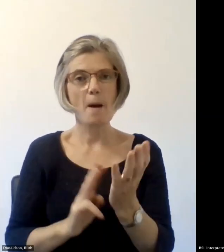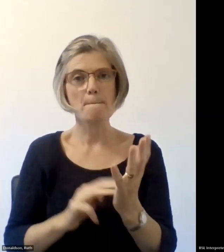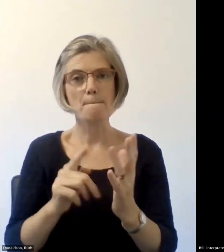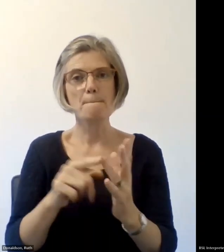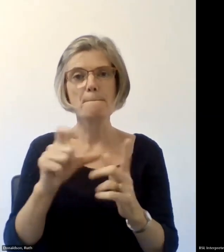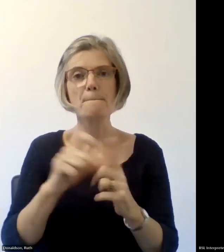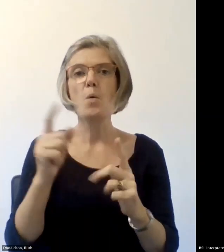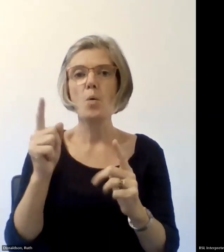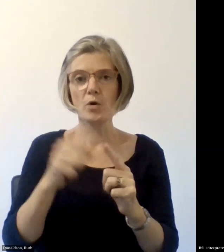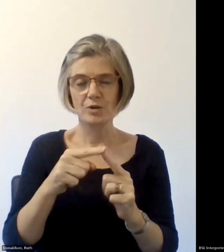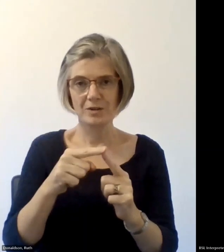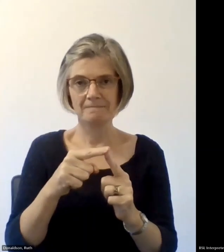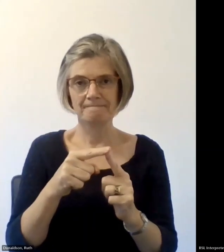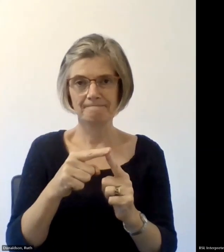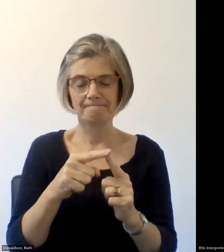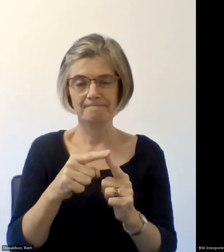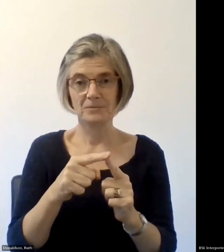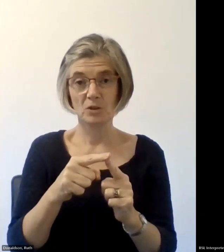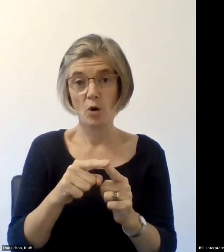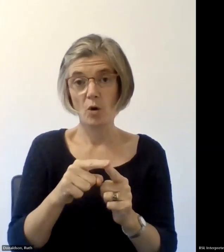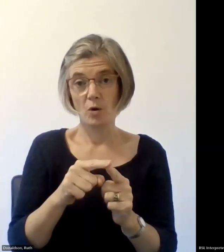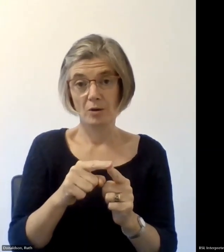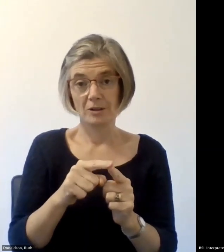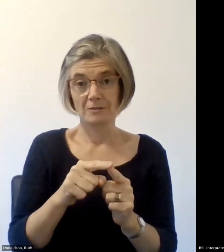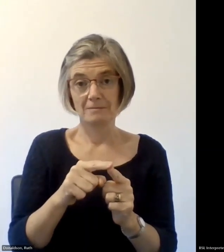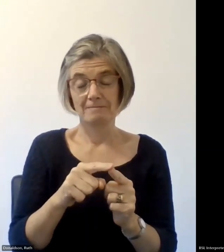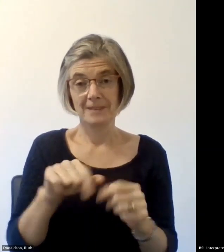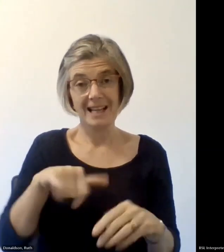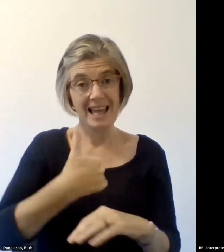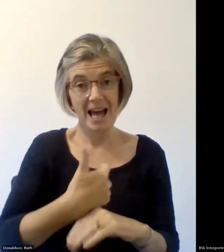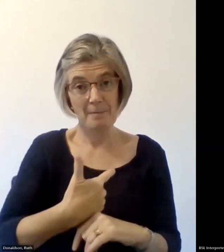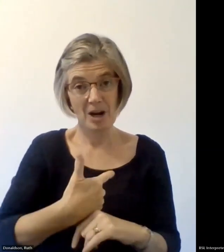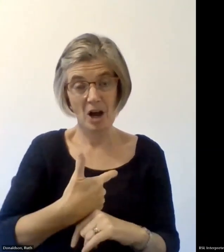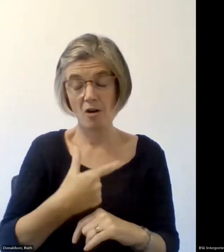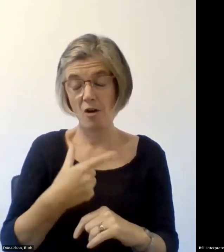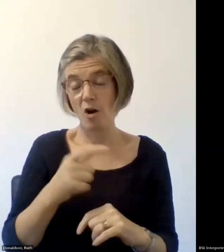turn off your camera go for it Rosie we haven't tried this before so we're hoping this is going